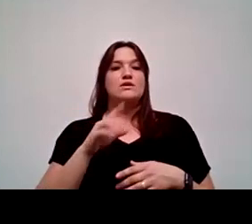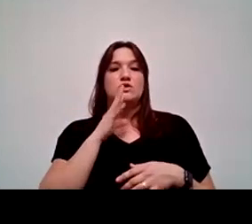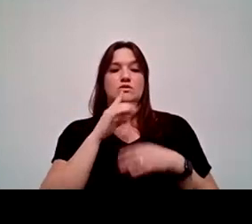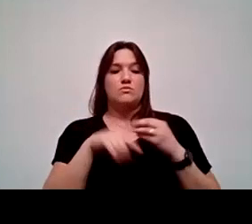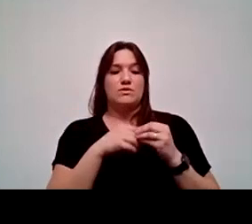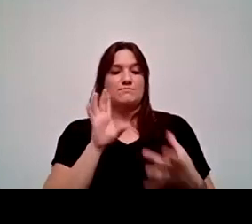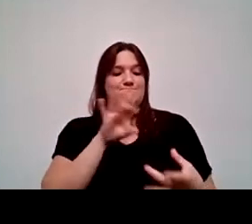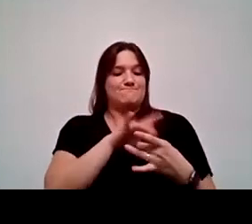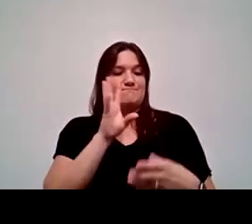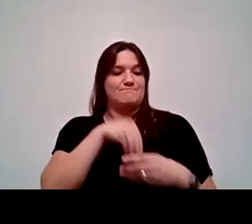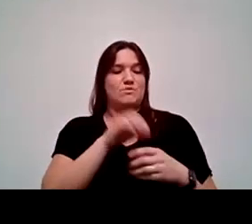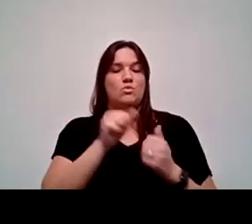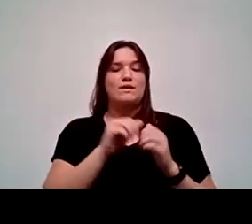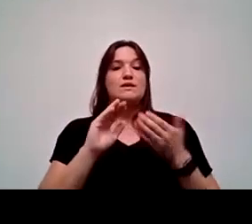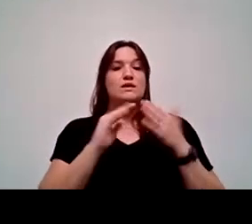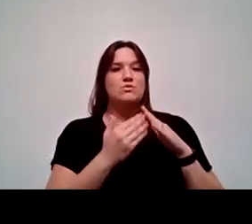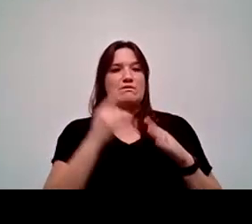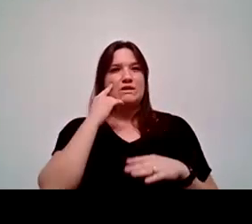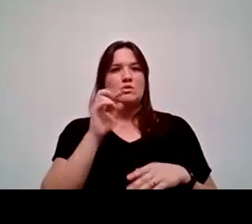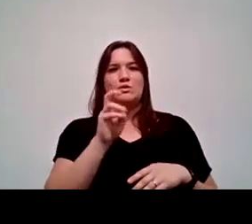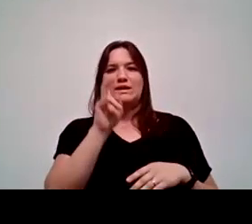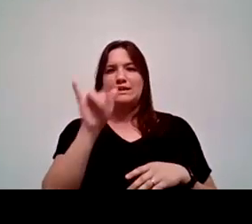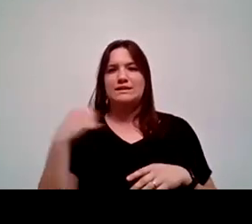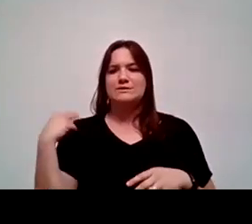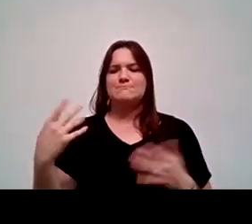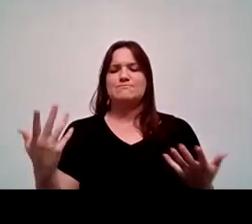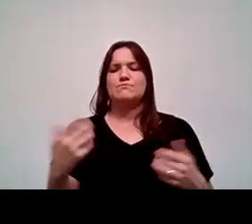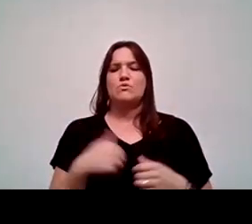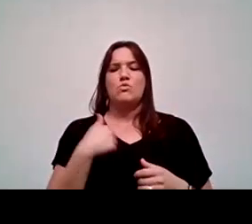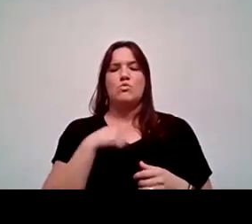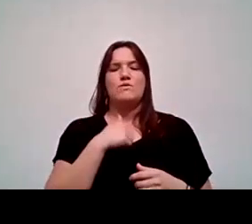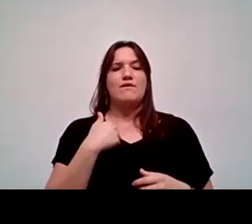So if you think about Reedley's history, one of the things that stands out is that we've had a 35-year history